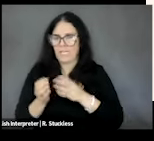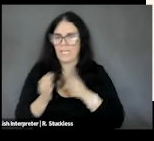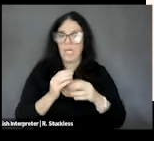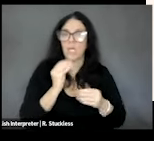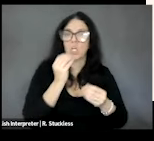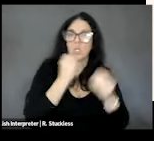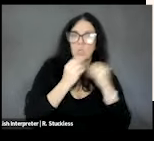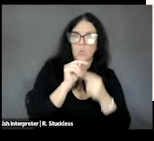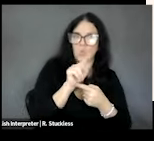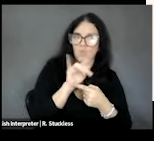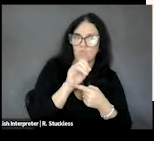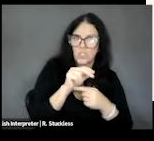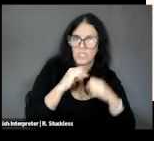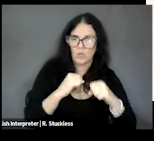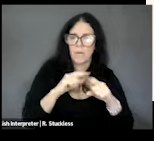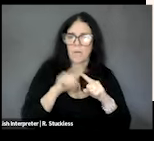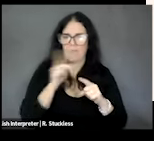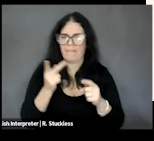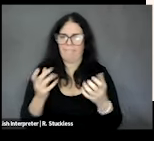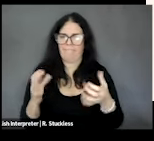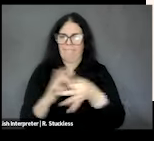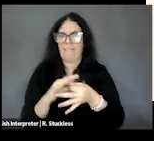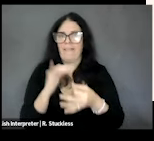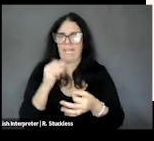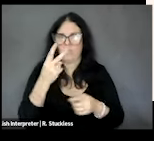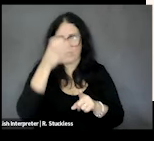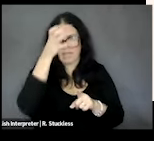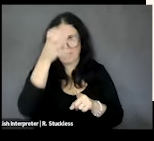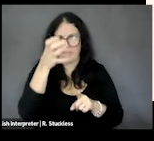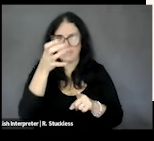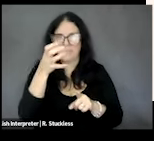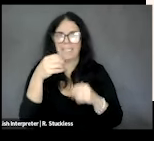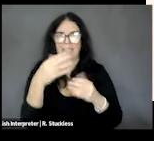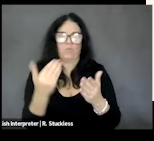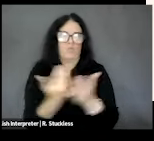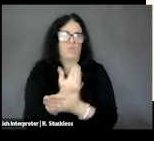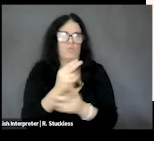security is sort of a combination of the two concepts and gives it a whole new meaning, okay.